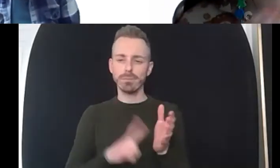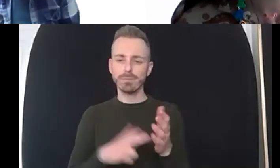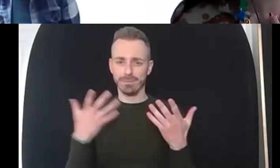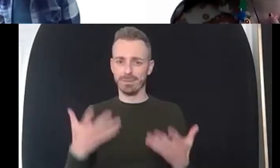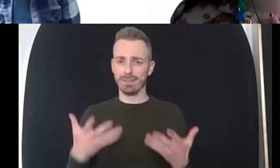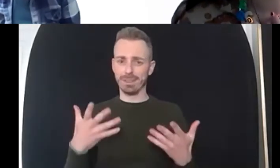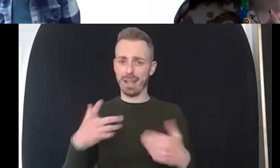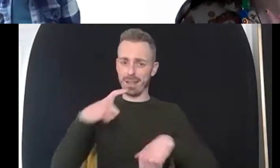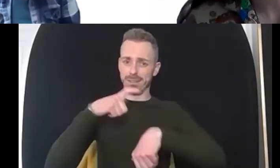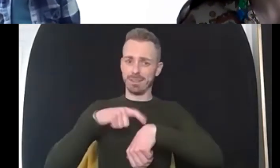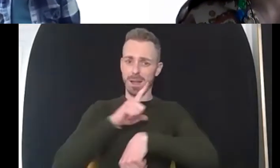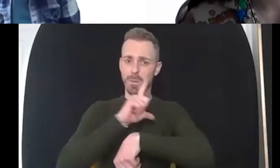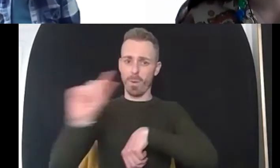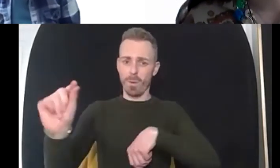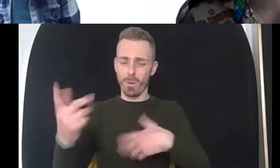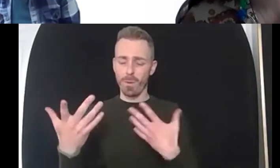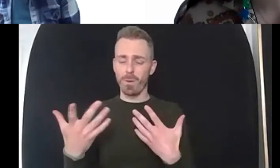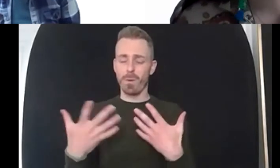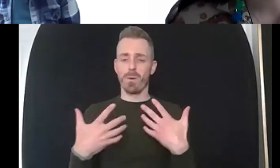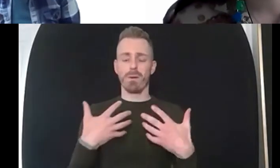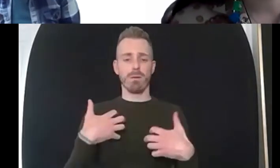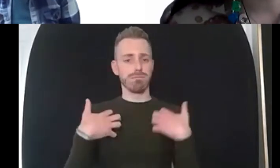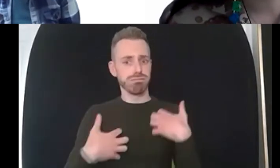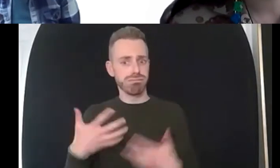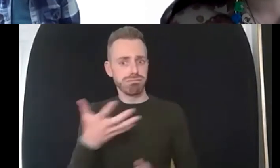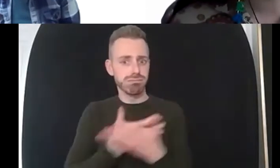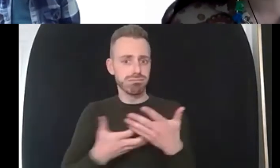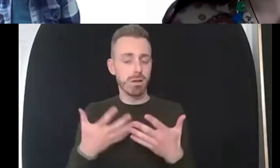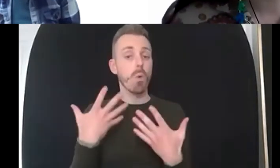my view very interesting so i'm gonna move on to the questions now we've got four and hopefully be